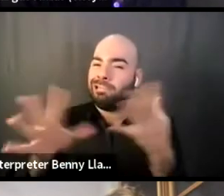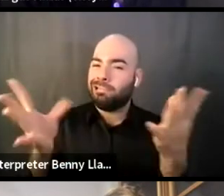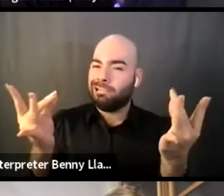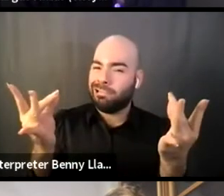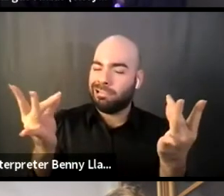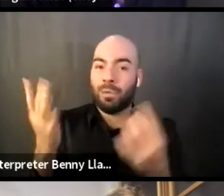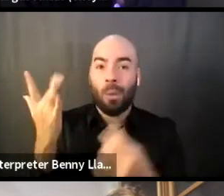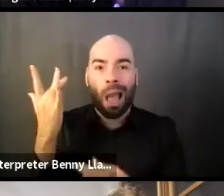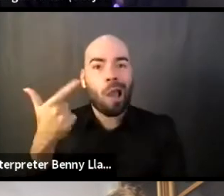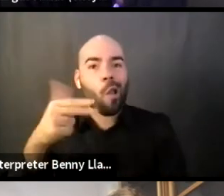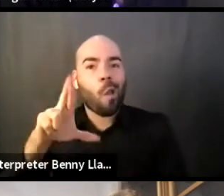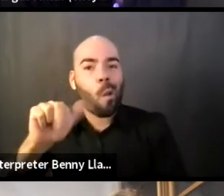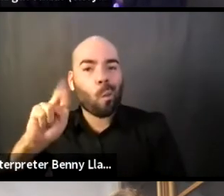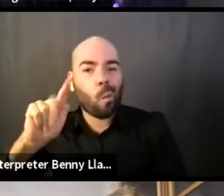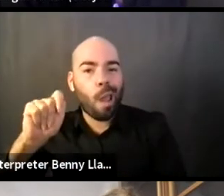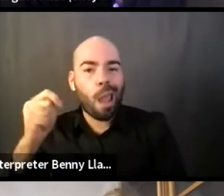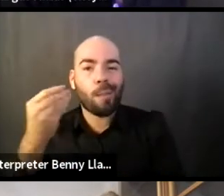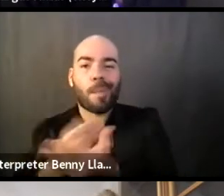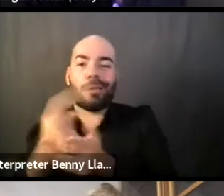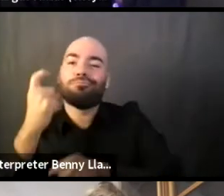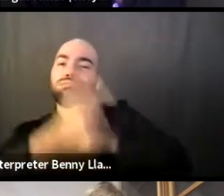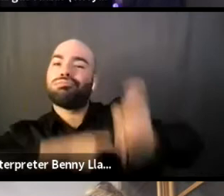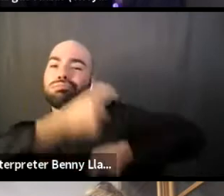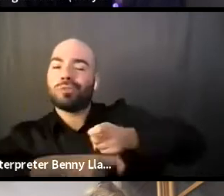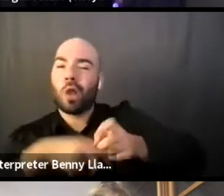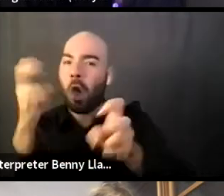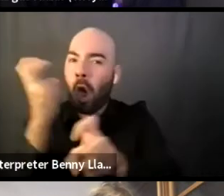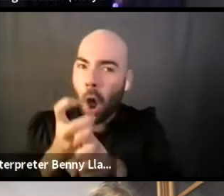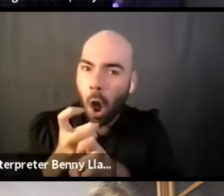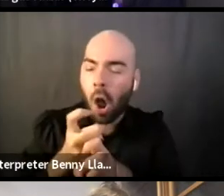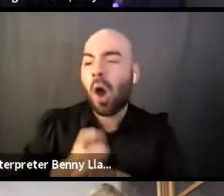You're not 50 states, comma, Puerto Rico.